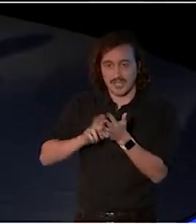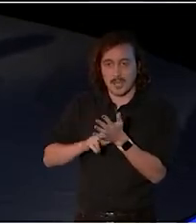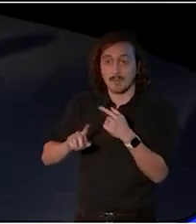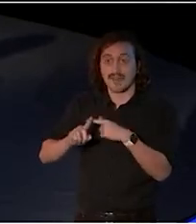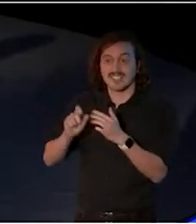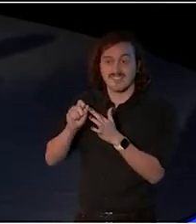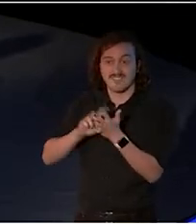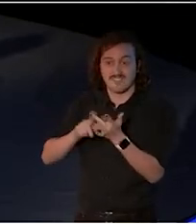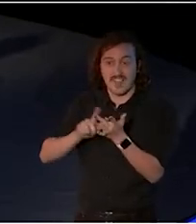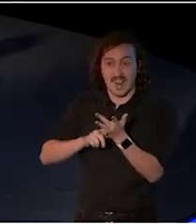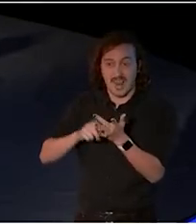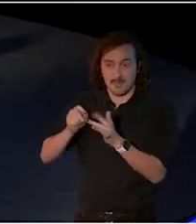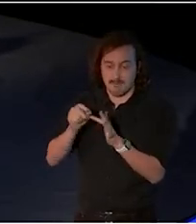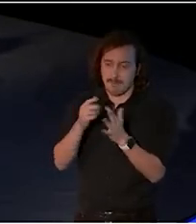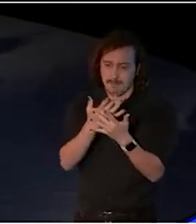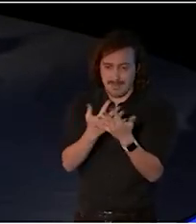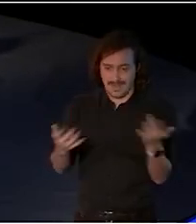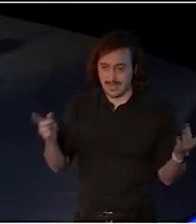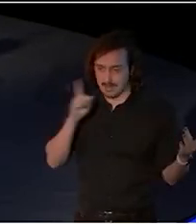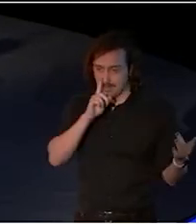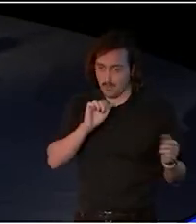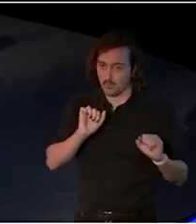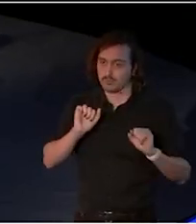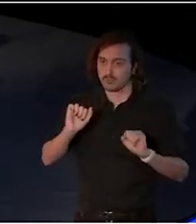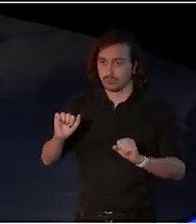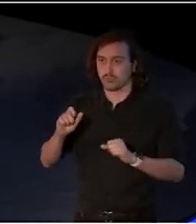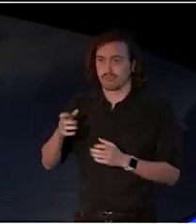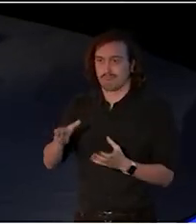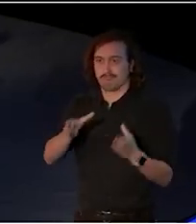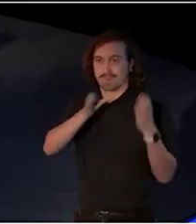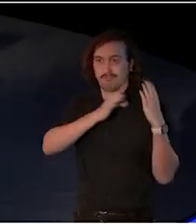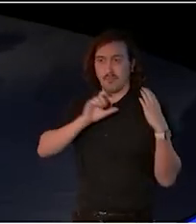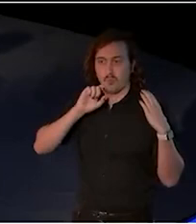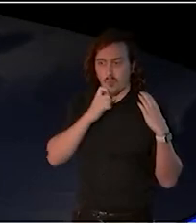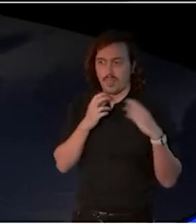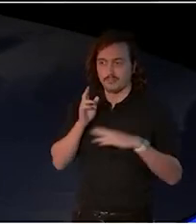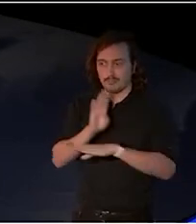Thank you for what you're about to take on. AUDIENCE: